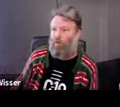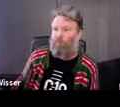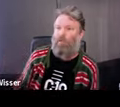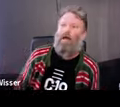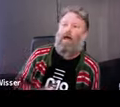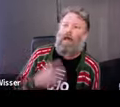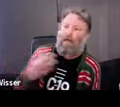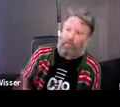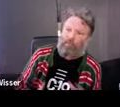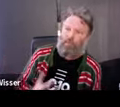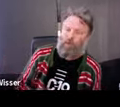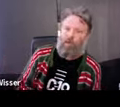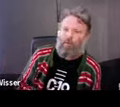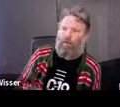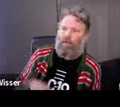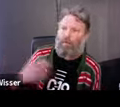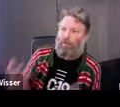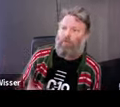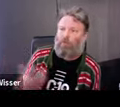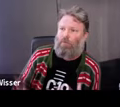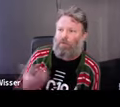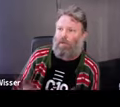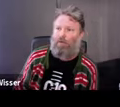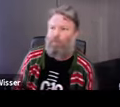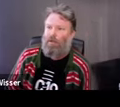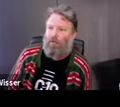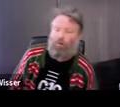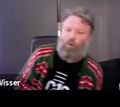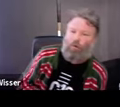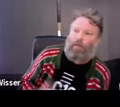got a few more artists involved and it was rolled out that we were going